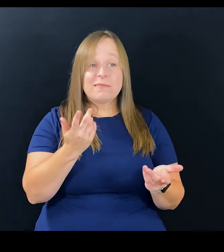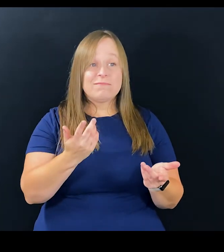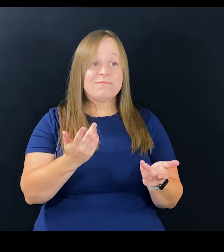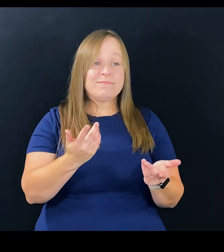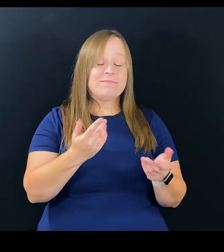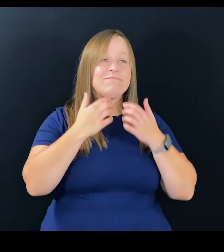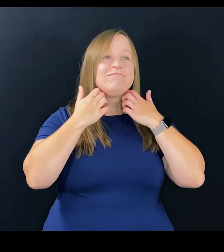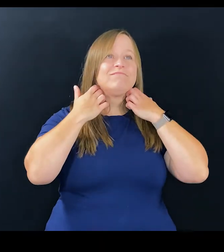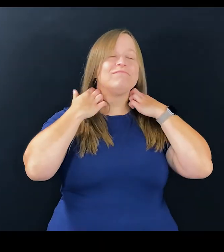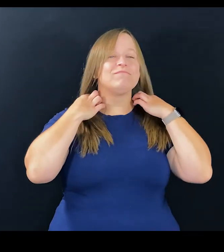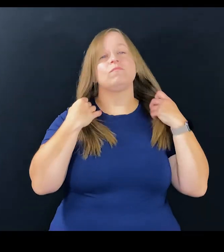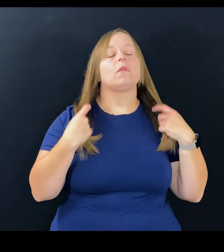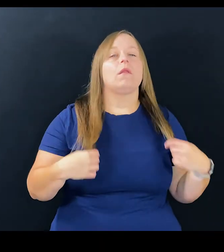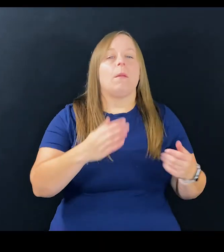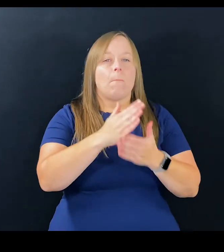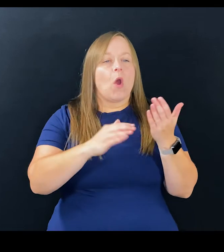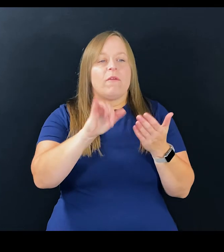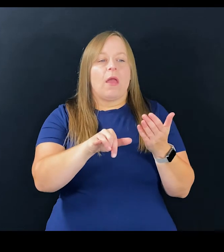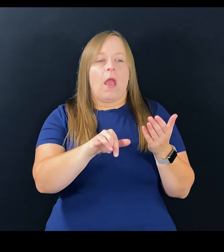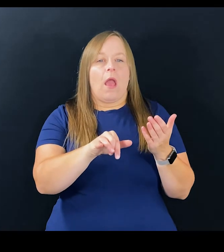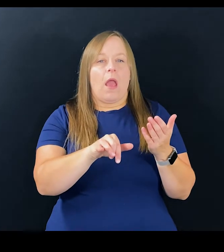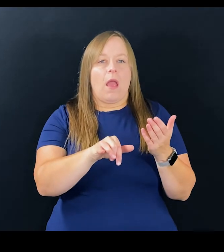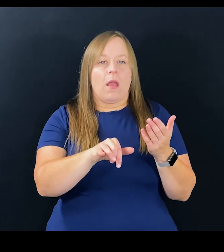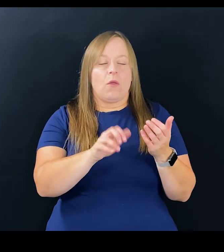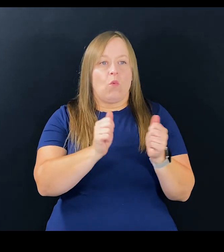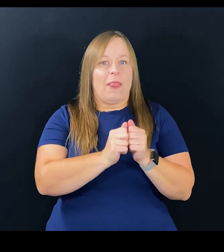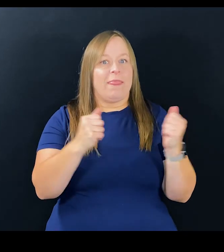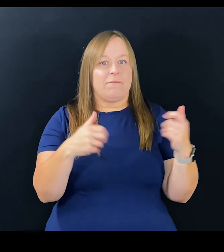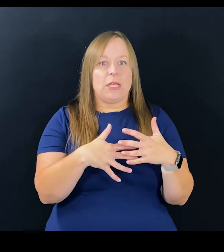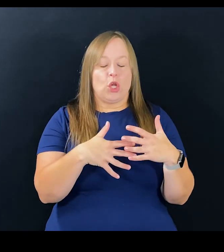And I think part of it also has to be with the fear of,